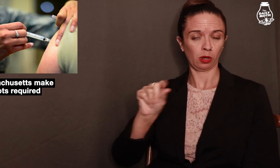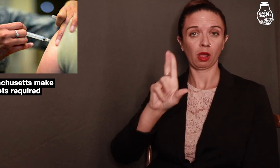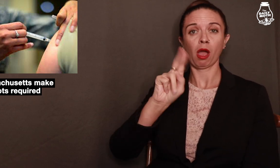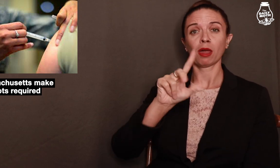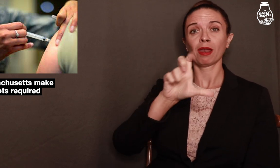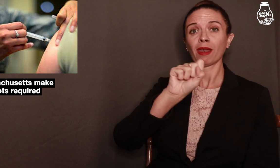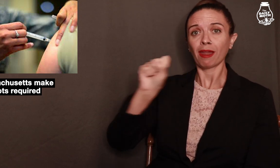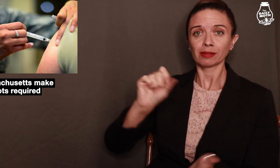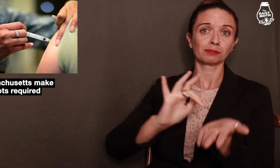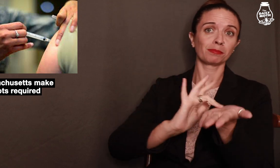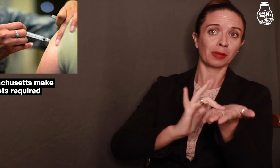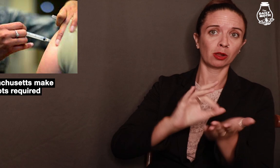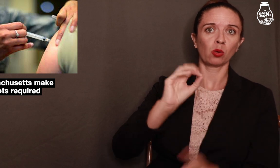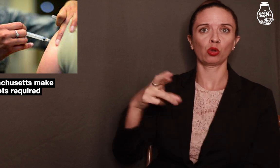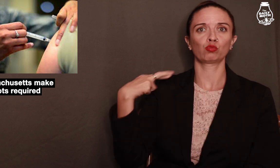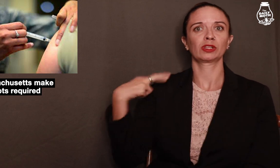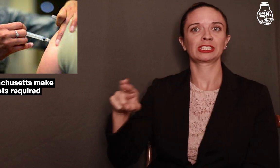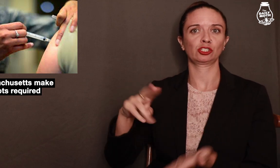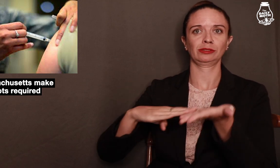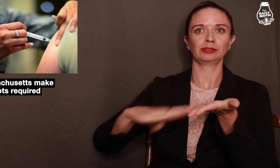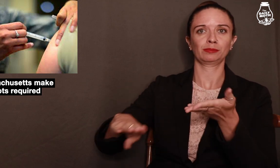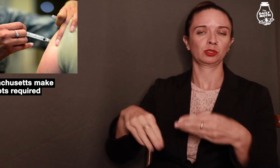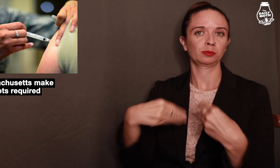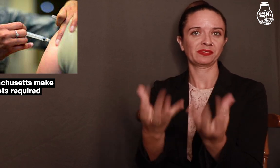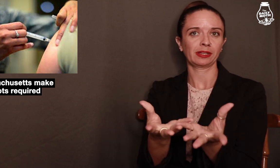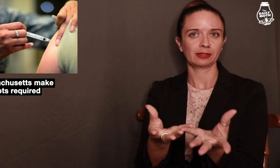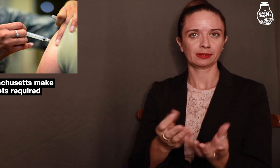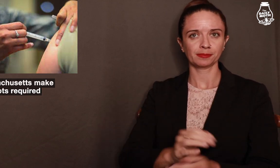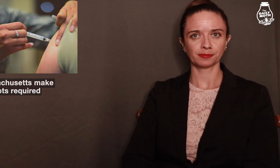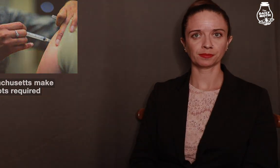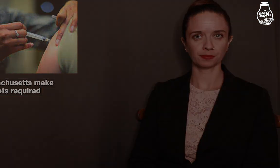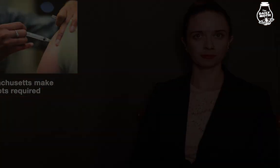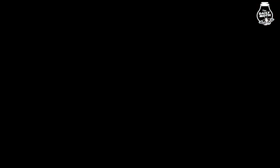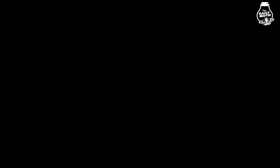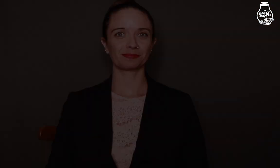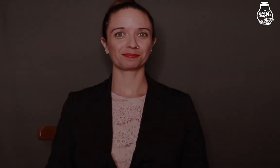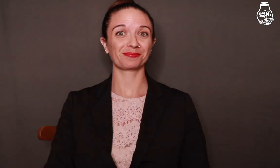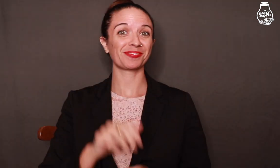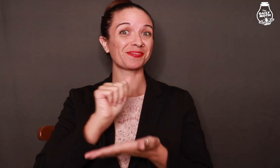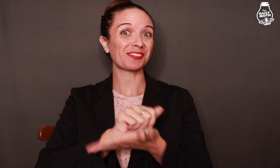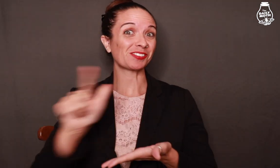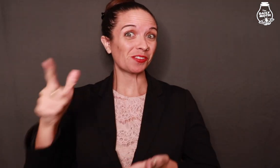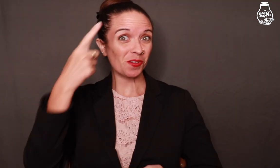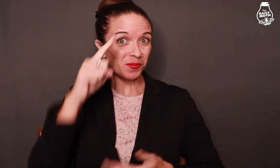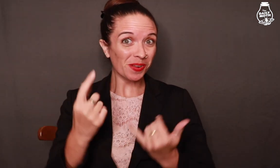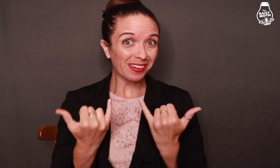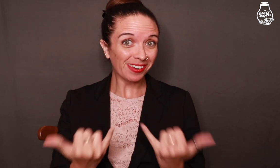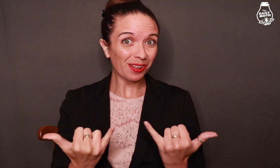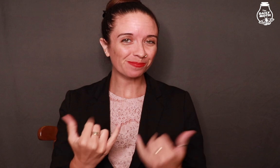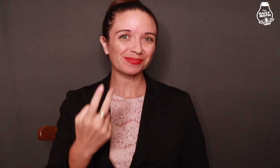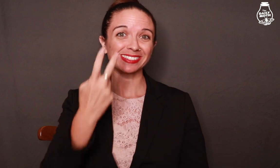2020 unless a medical or religious exemption is provided. That's all for now.